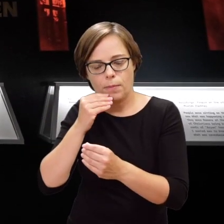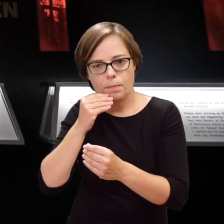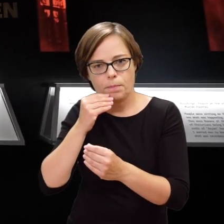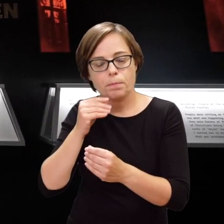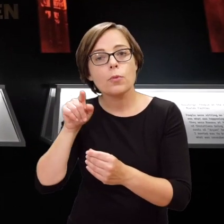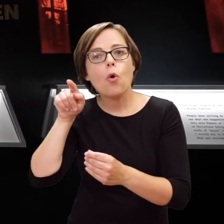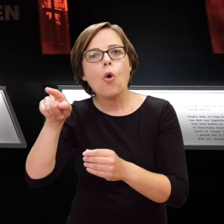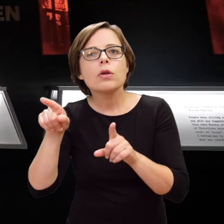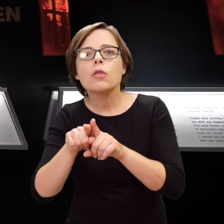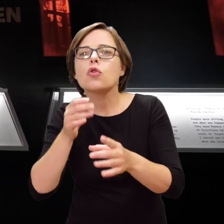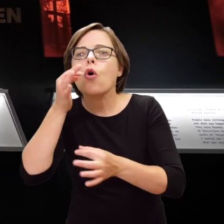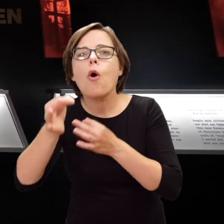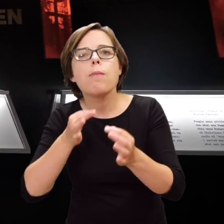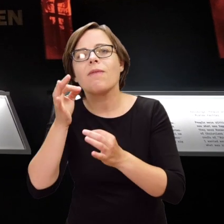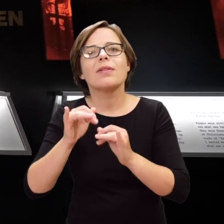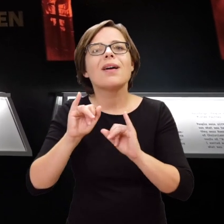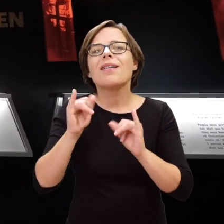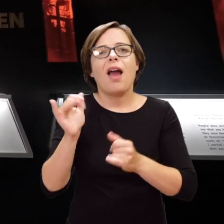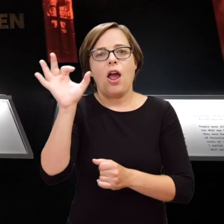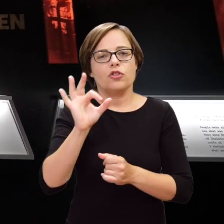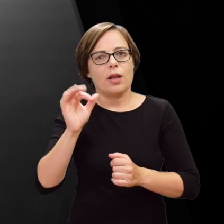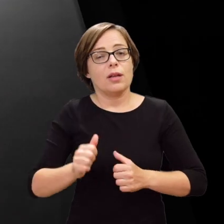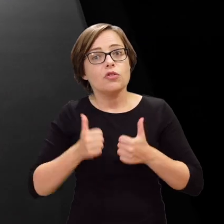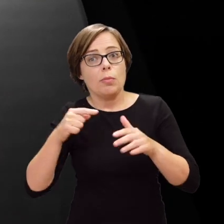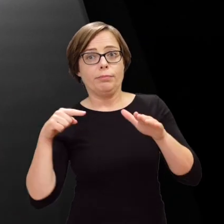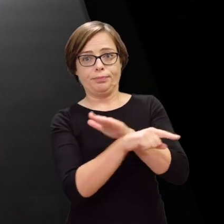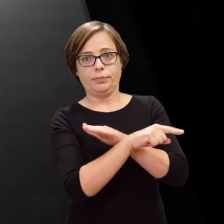They also talk about chances of getting out of the ghetto to the ‘Aryan’ side,